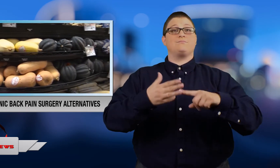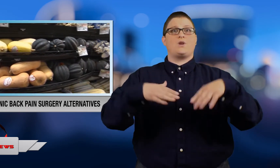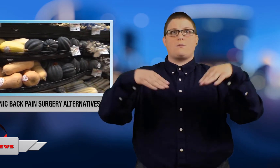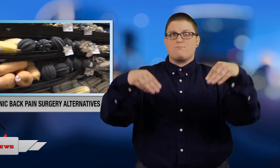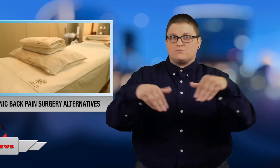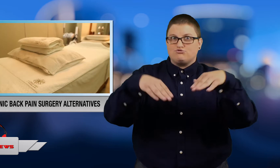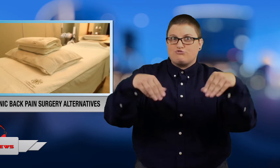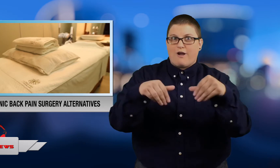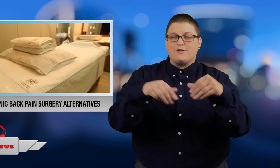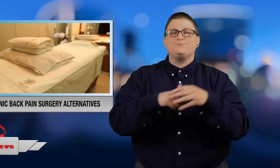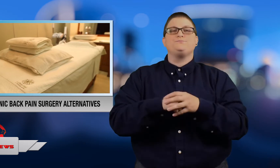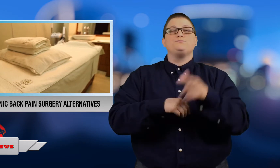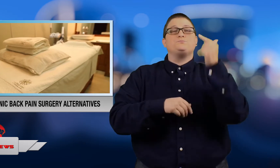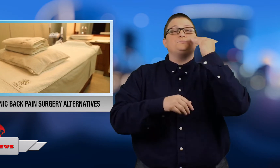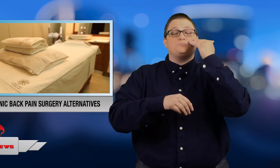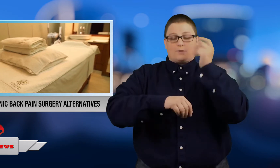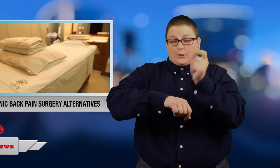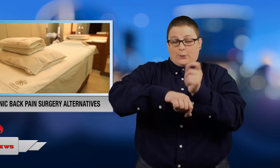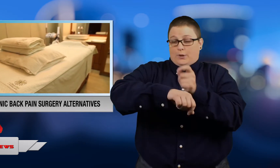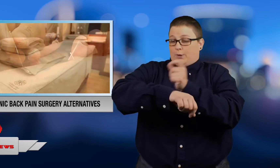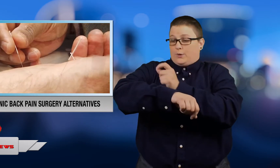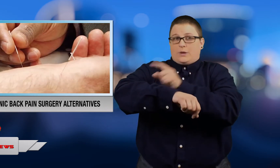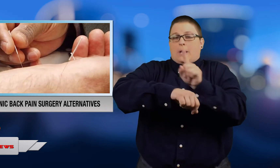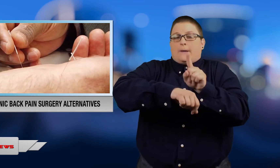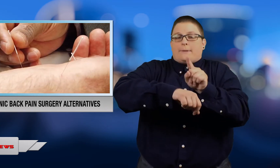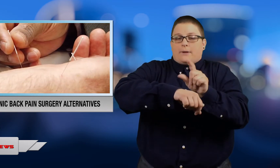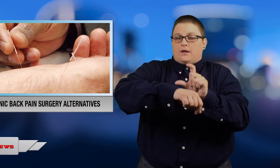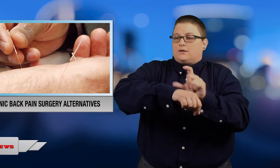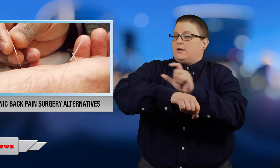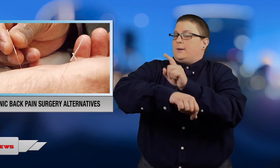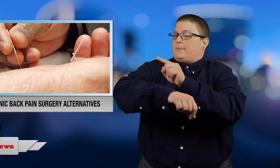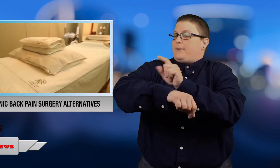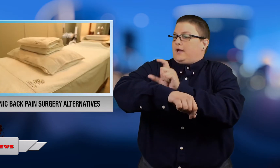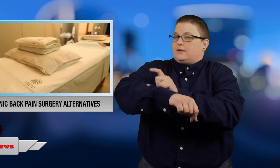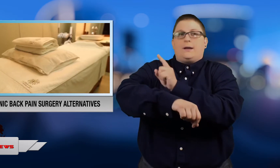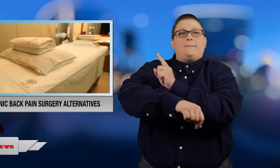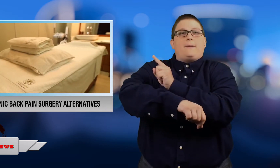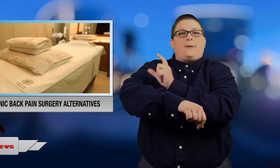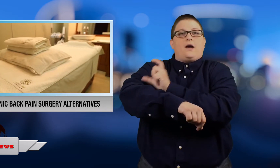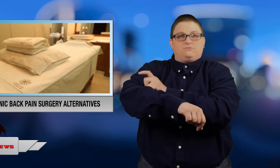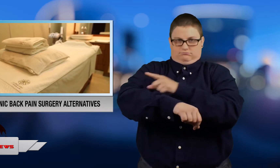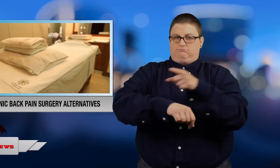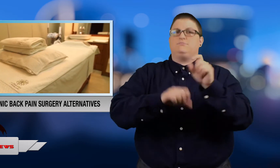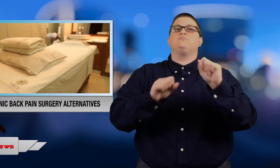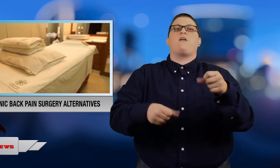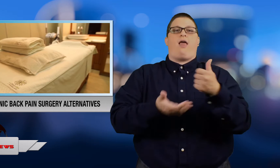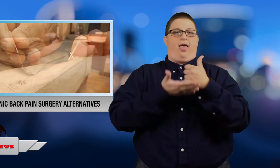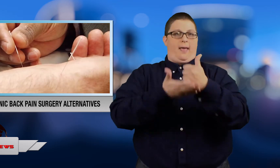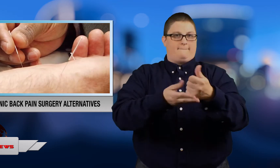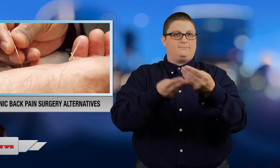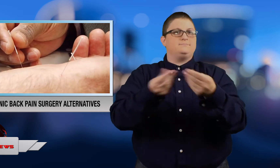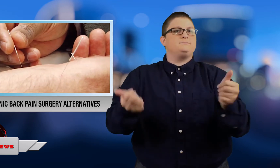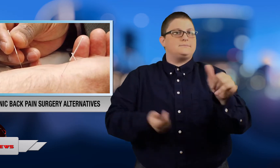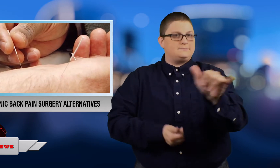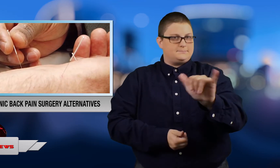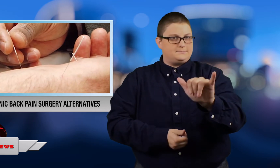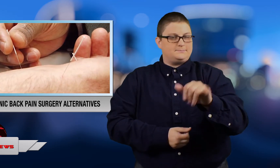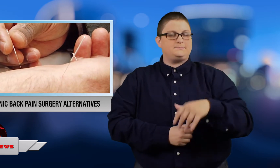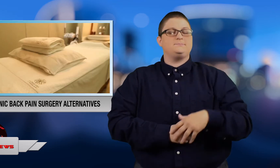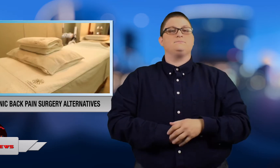Massage and acupuncture also help.